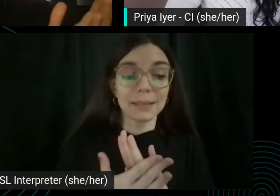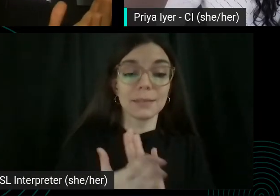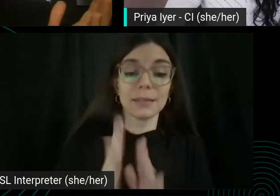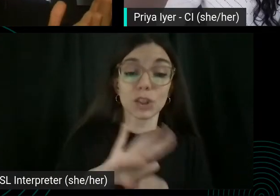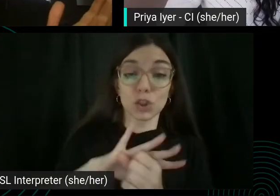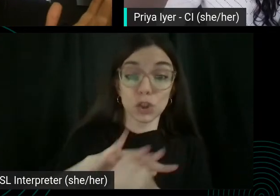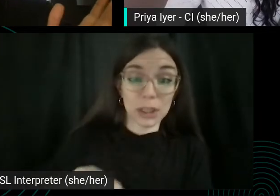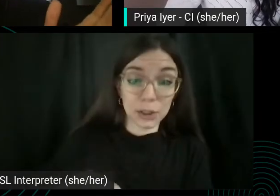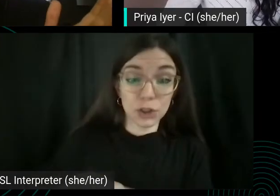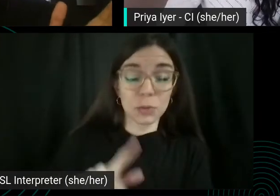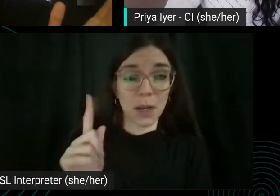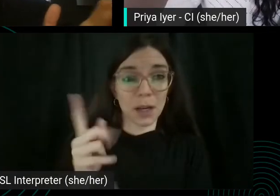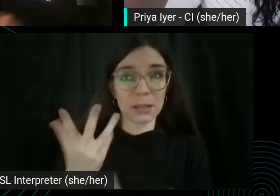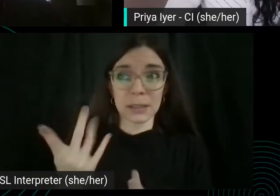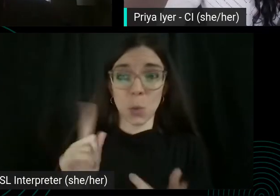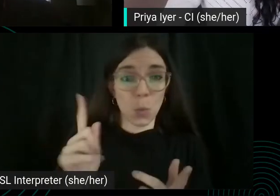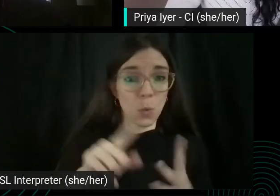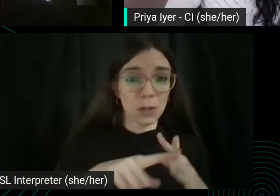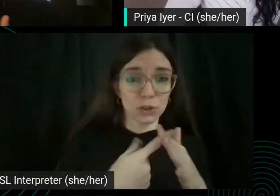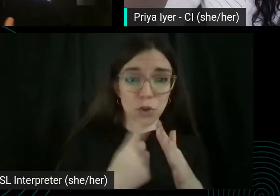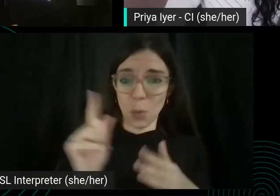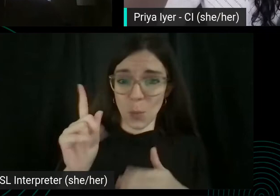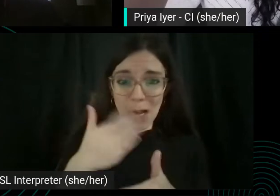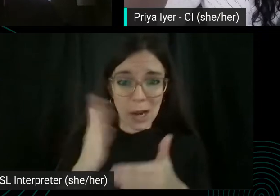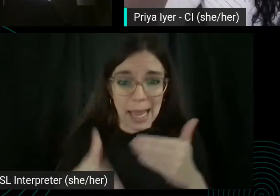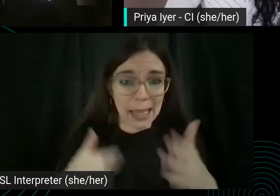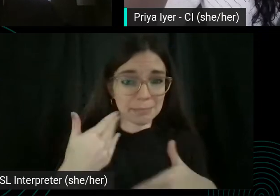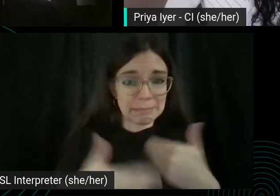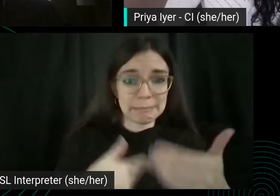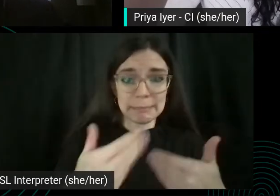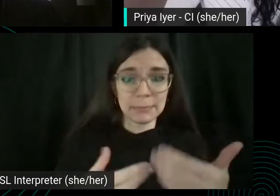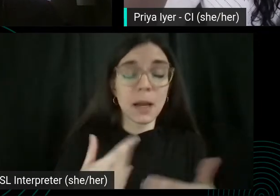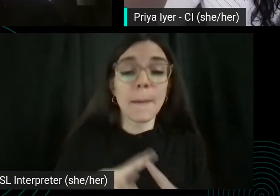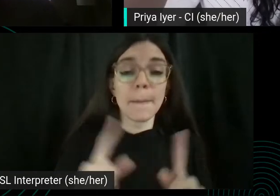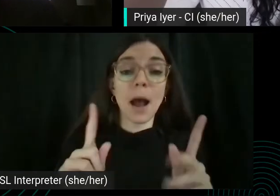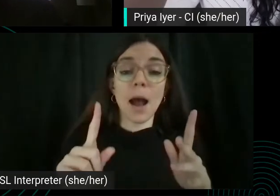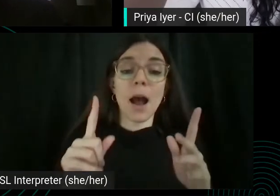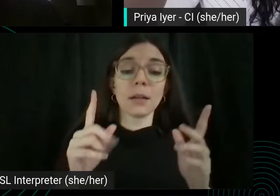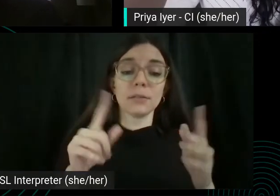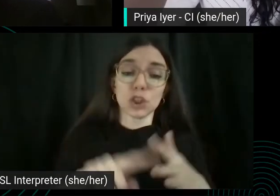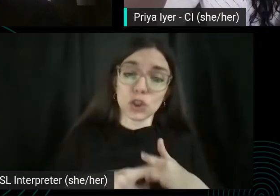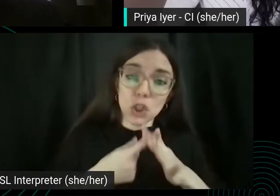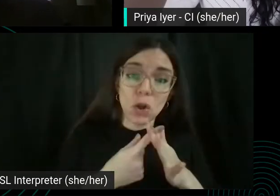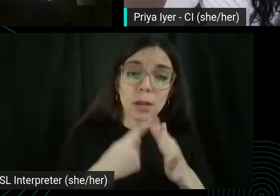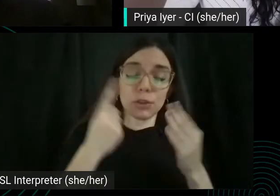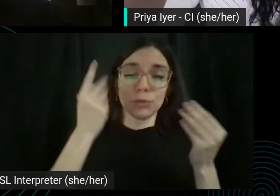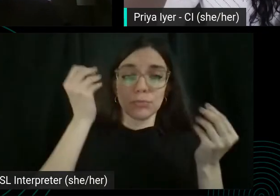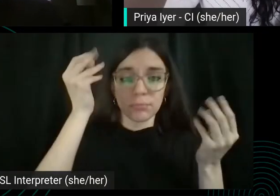And where do I end with this? Like, but just like start to think about the about the search